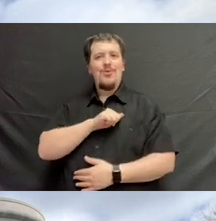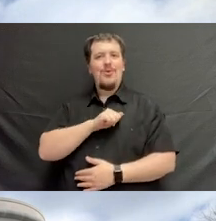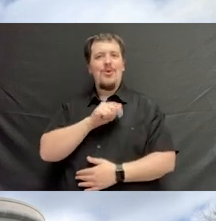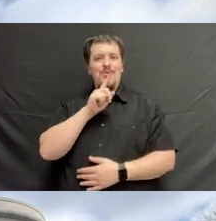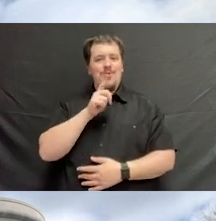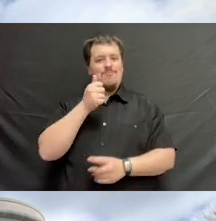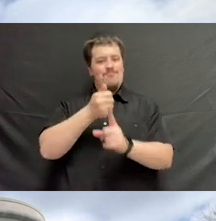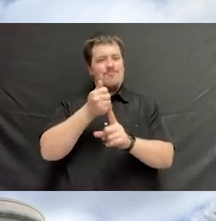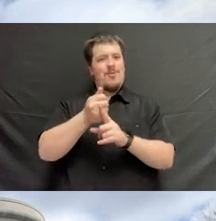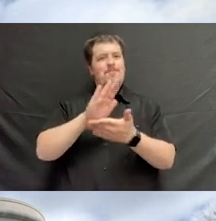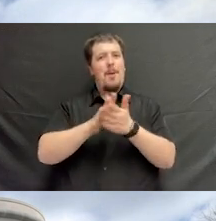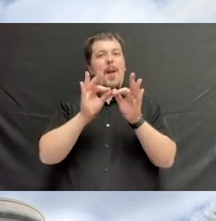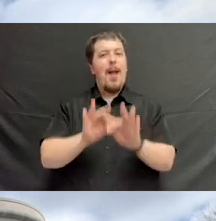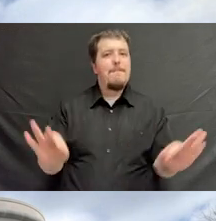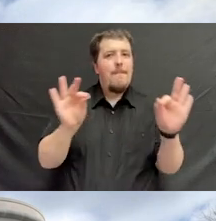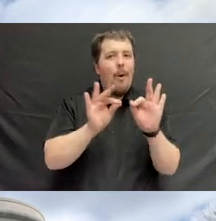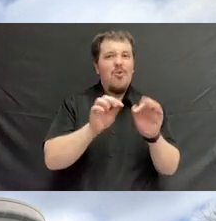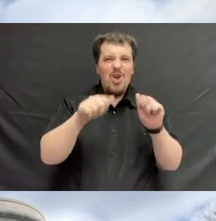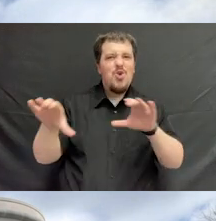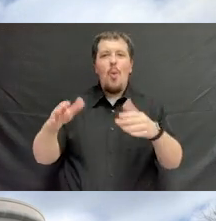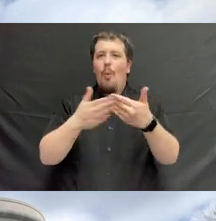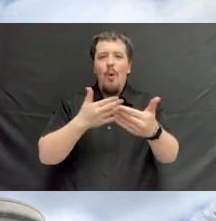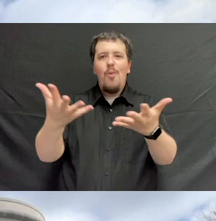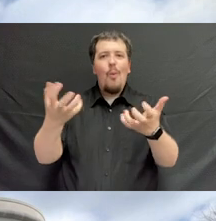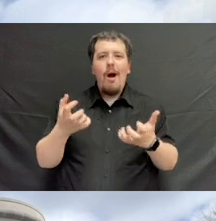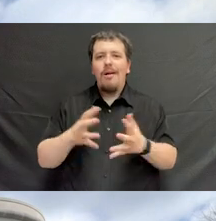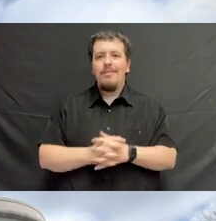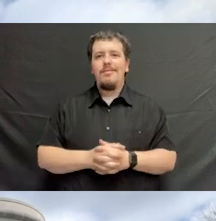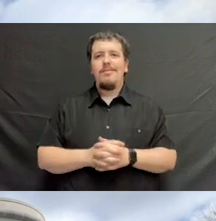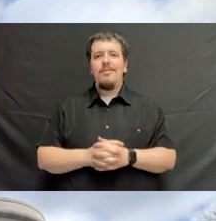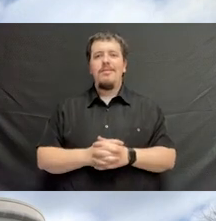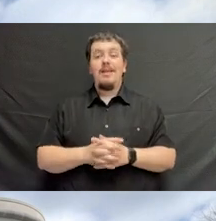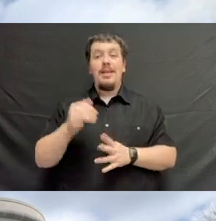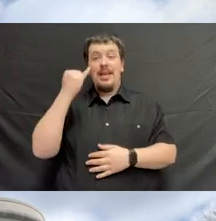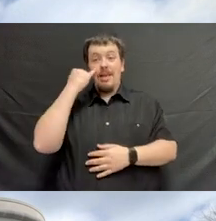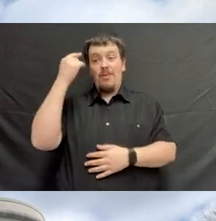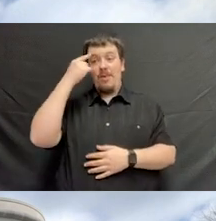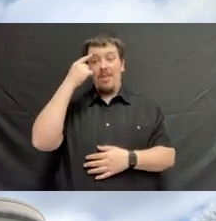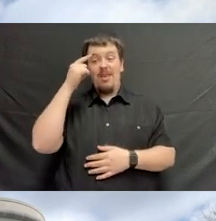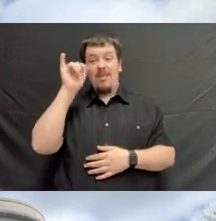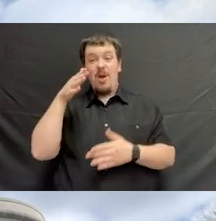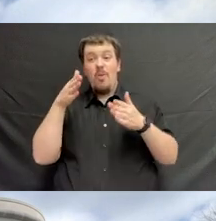and you make yourself indispensable. You can do anything you want. If you think that you cannot be a team player